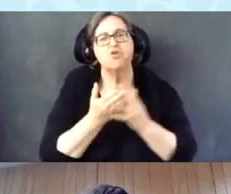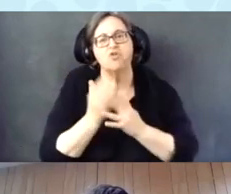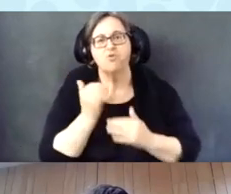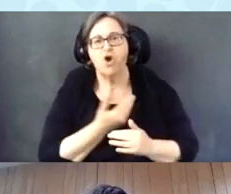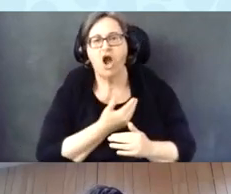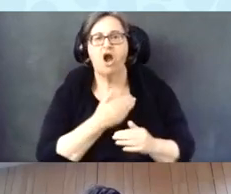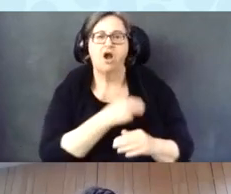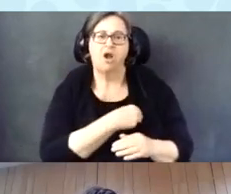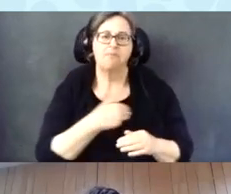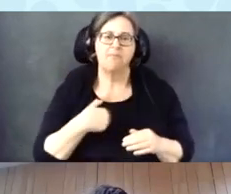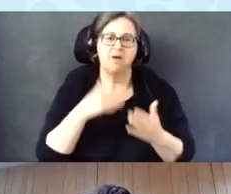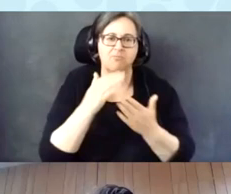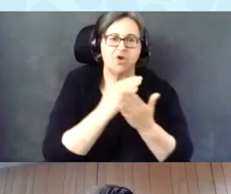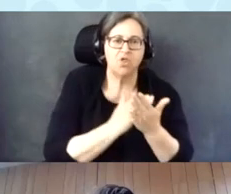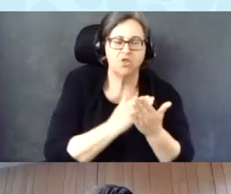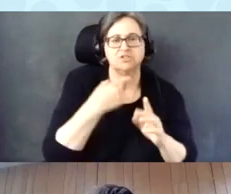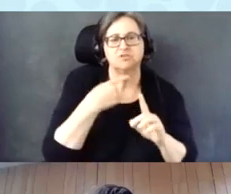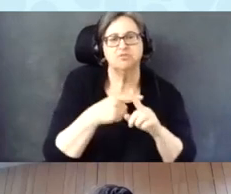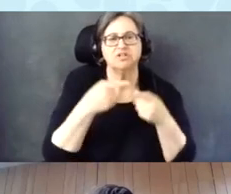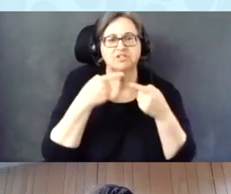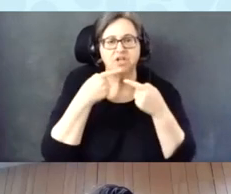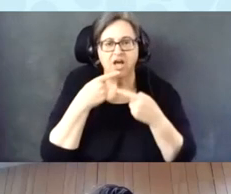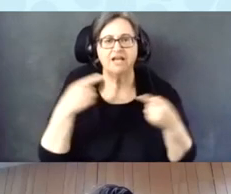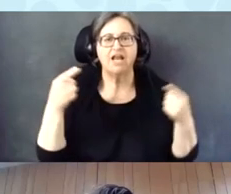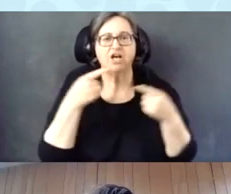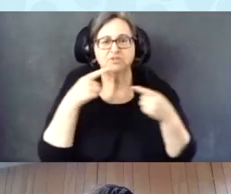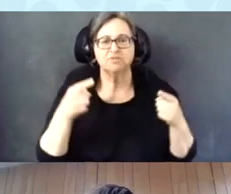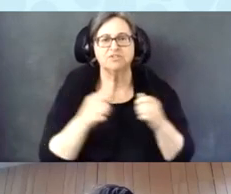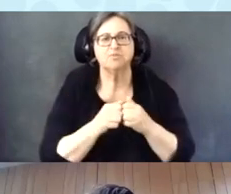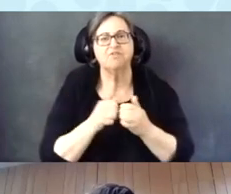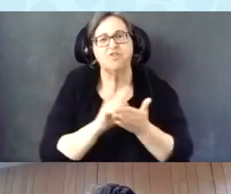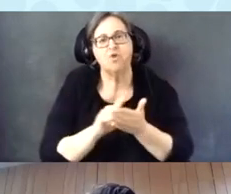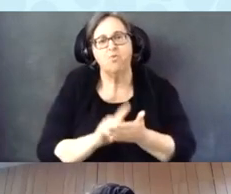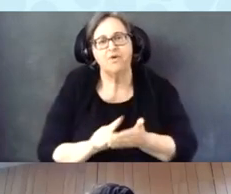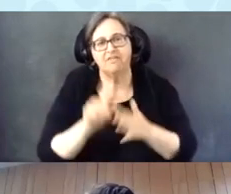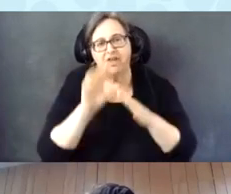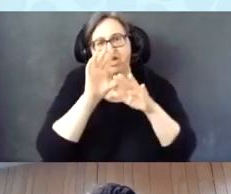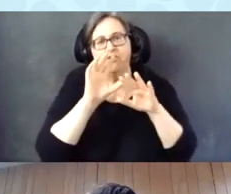our weekly presence notebook. Jeff? Sure.